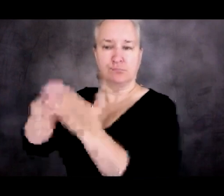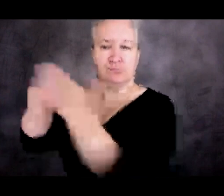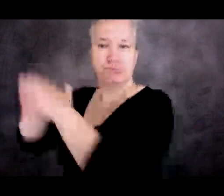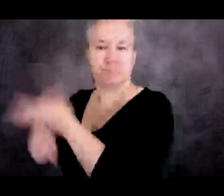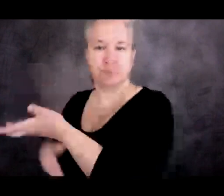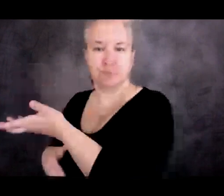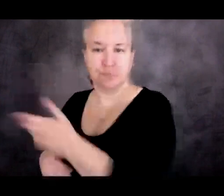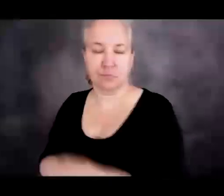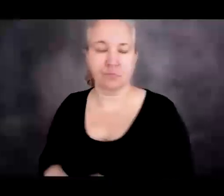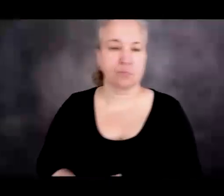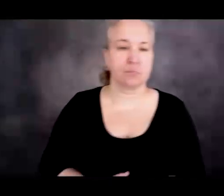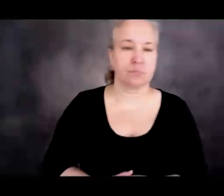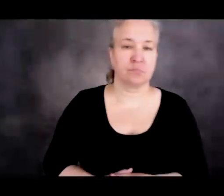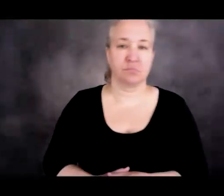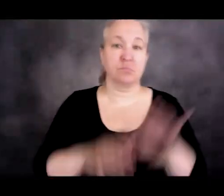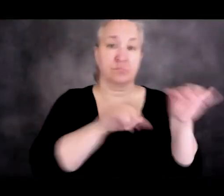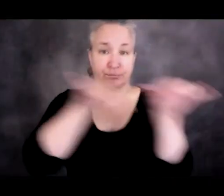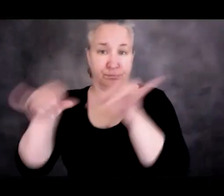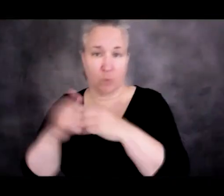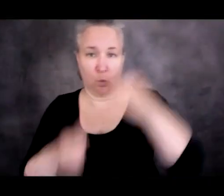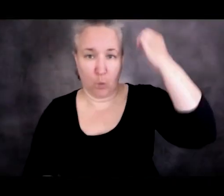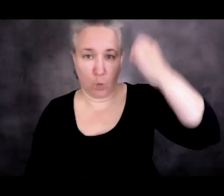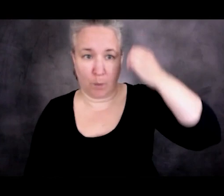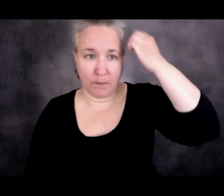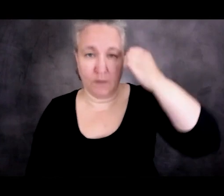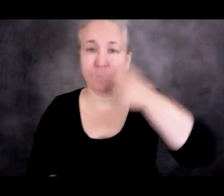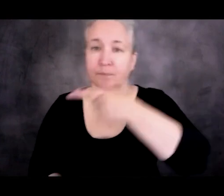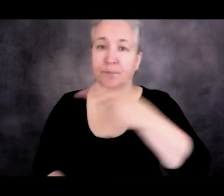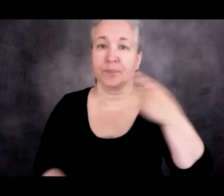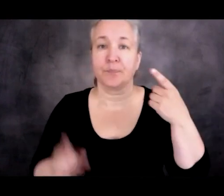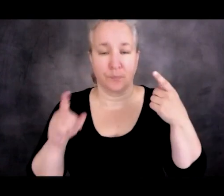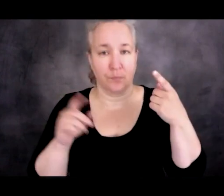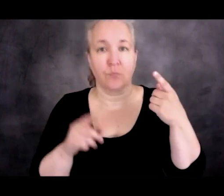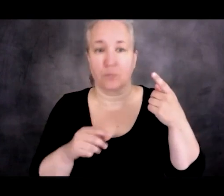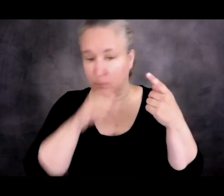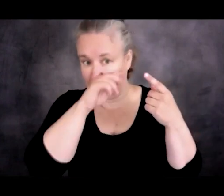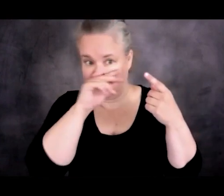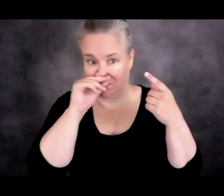Likewise, in Europe, as Europe has sort of entered into these arrangements to make